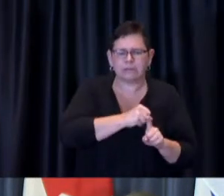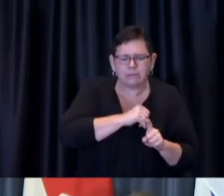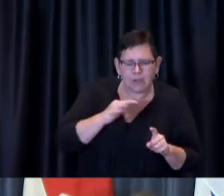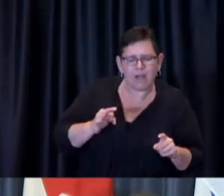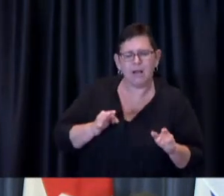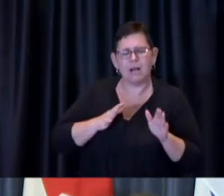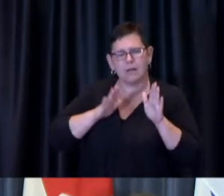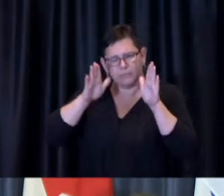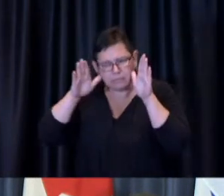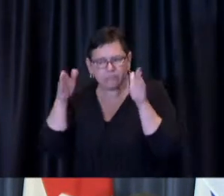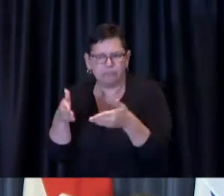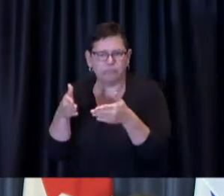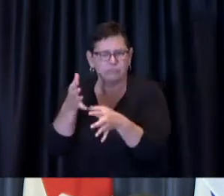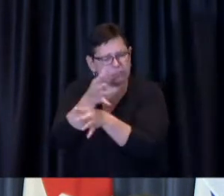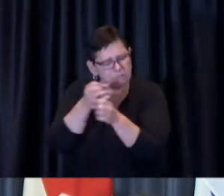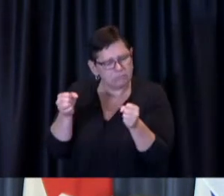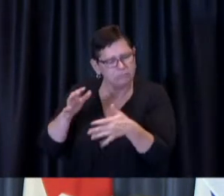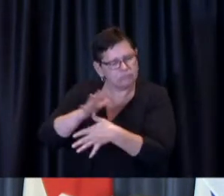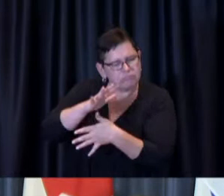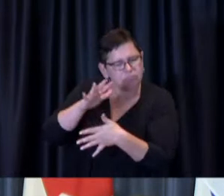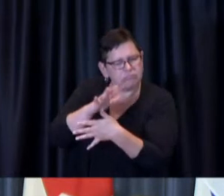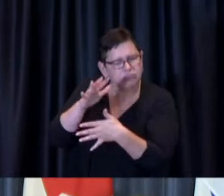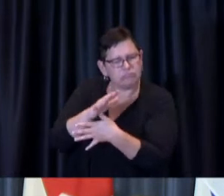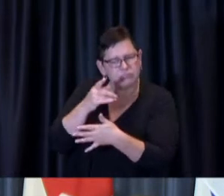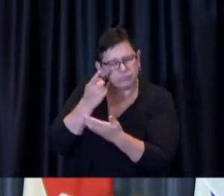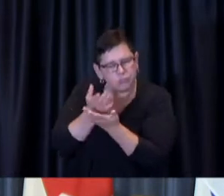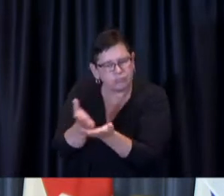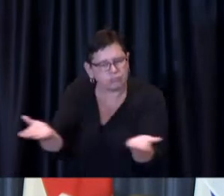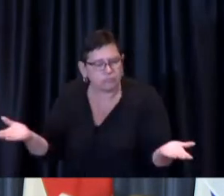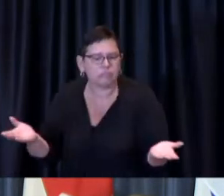That is why we will continue to make all decisions based on public health guidelines.